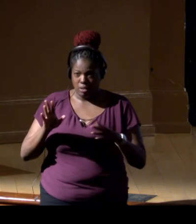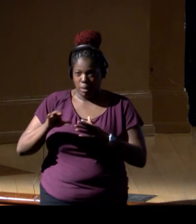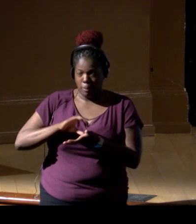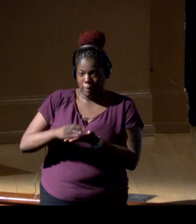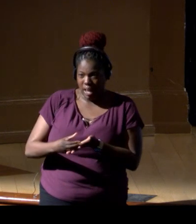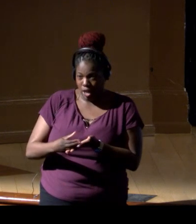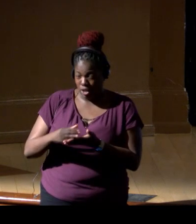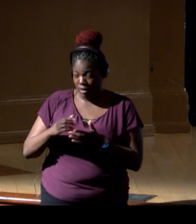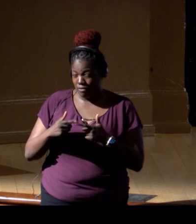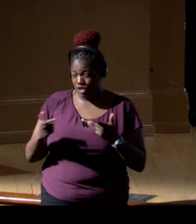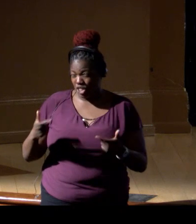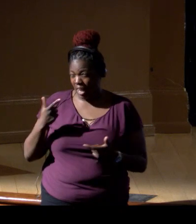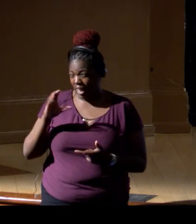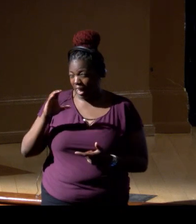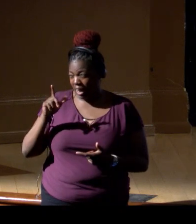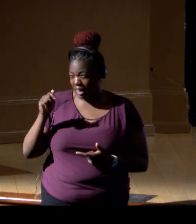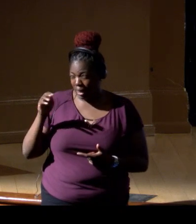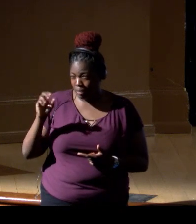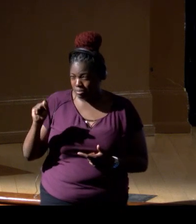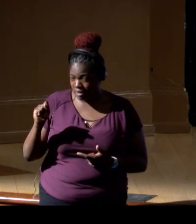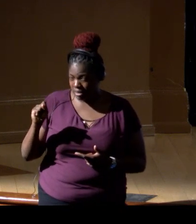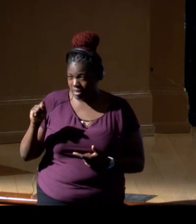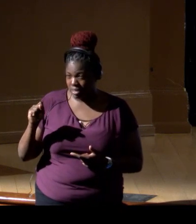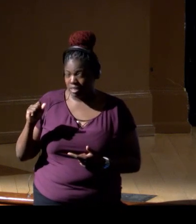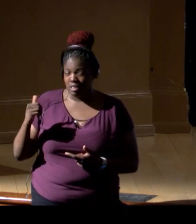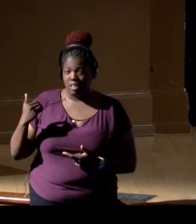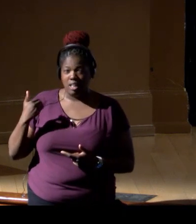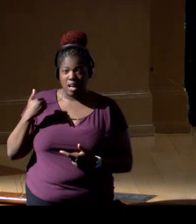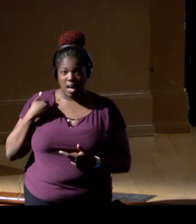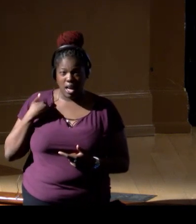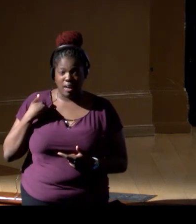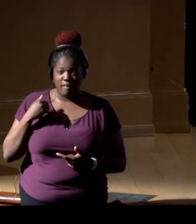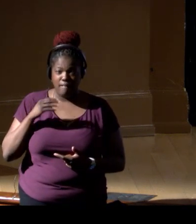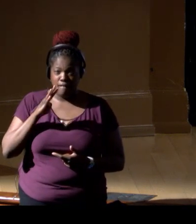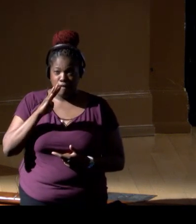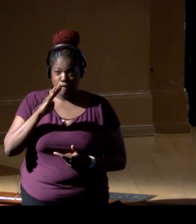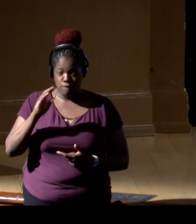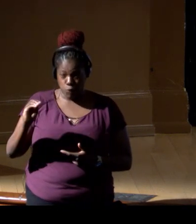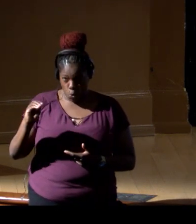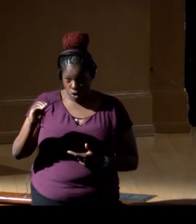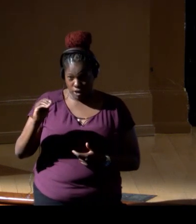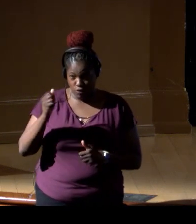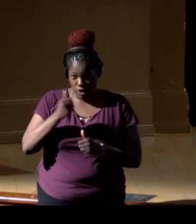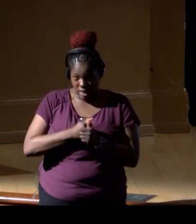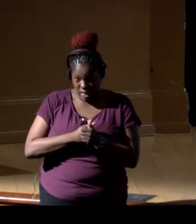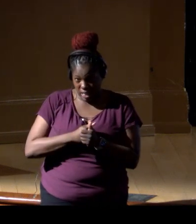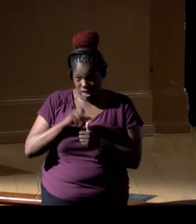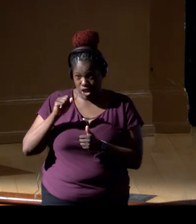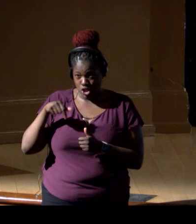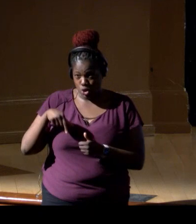We find in some places up to 40 per square meter, four, zero. It was a pavement.